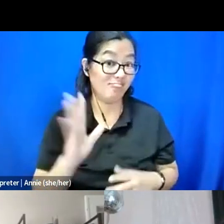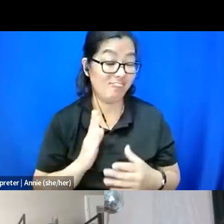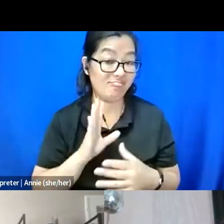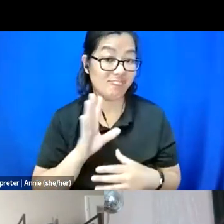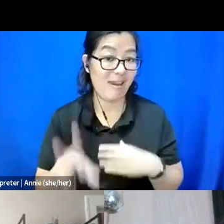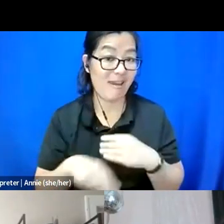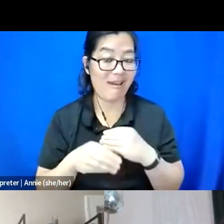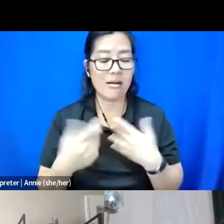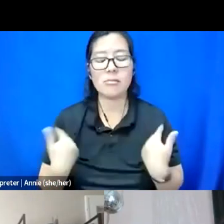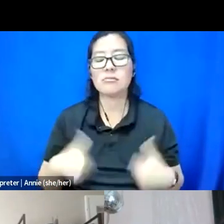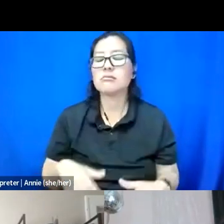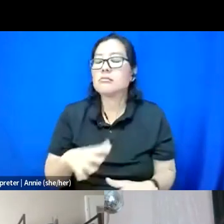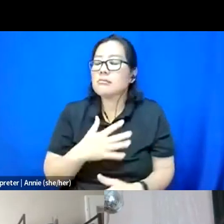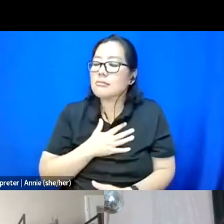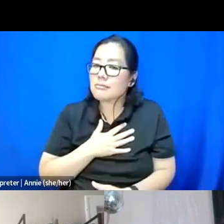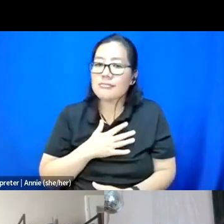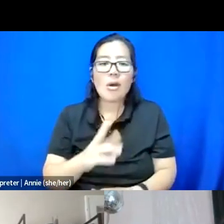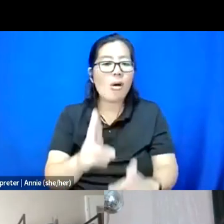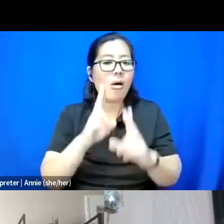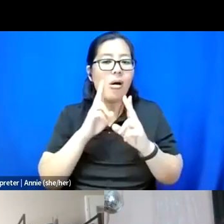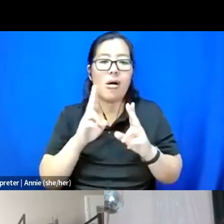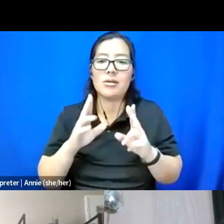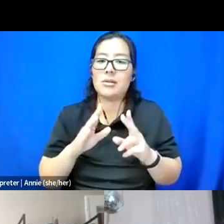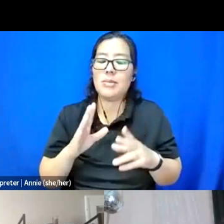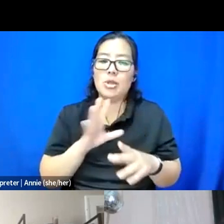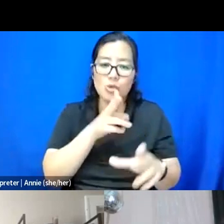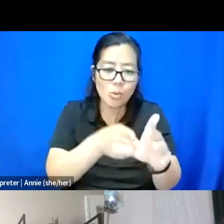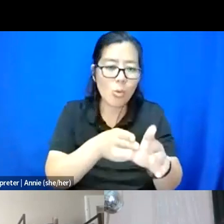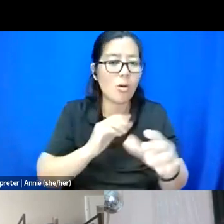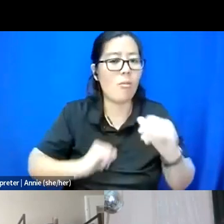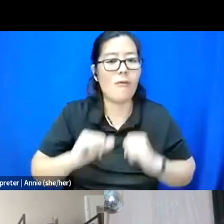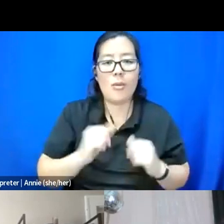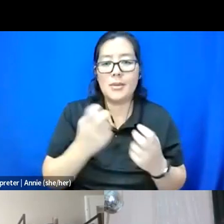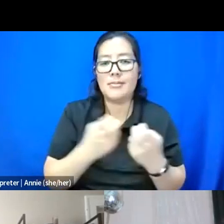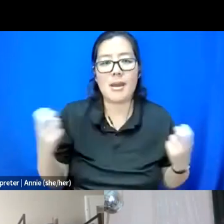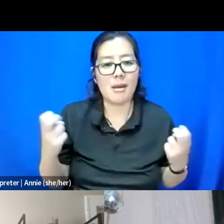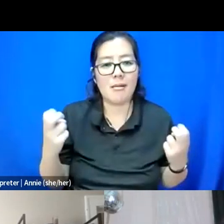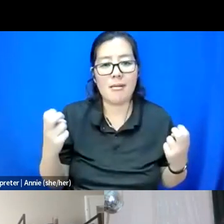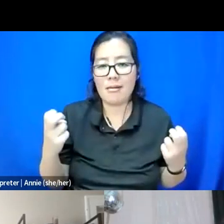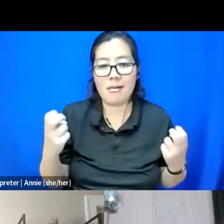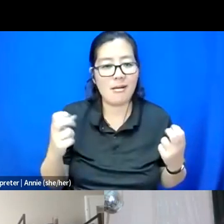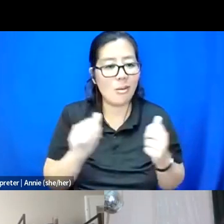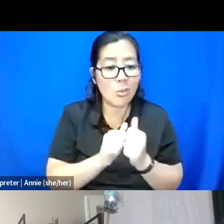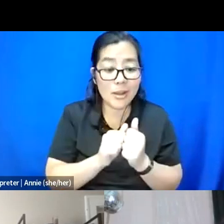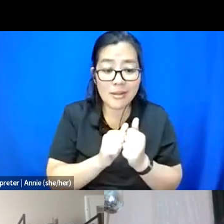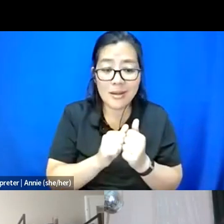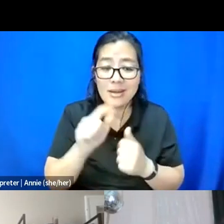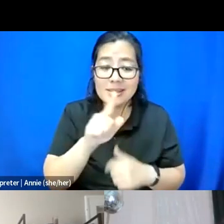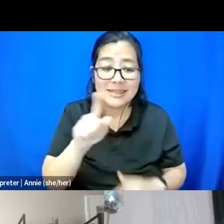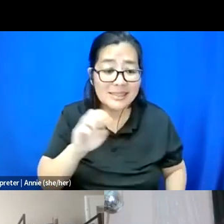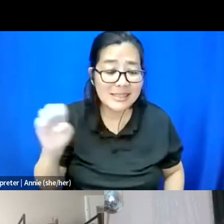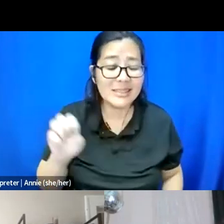I am honored to be on a performance panel, OK, with Zee and with Natasha.